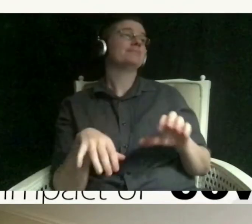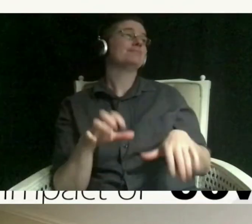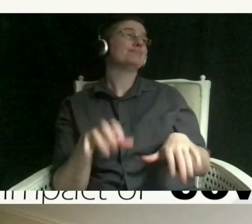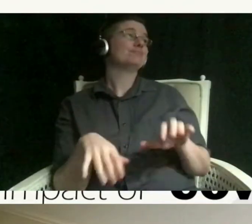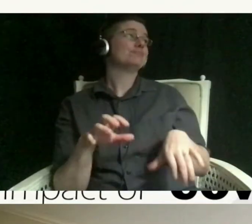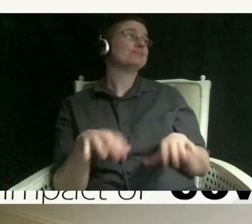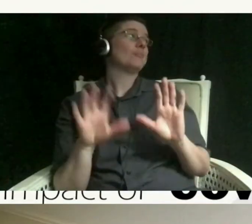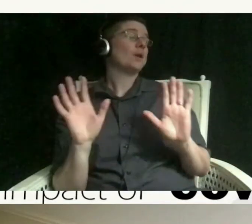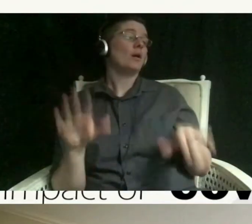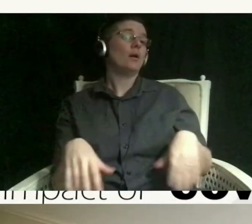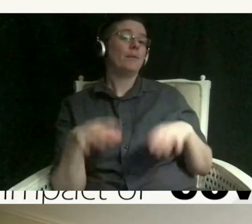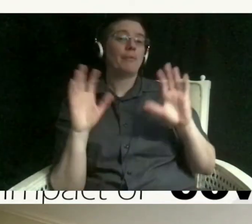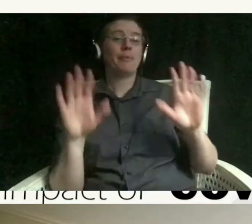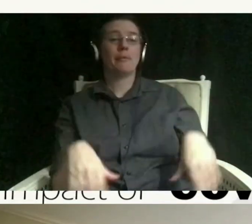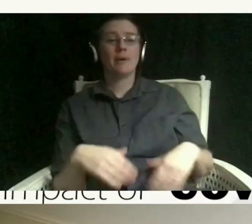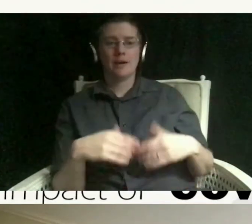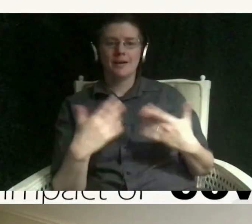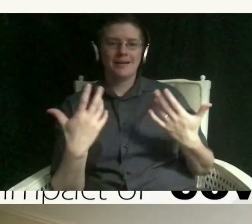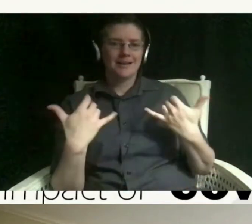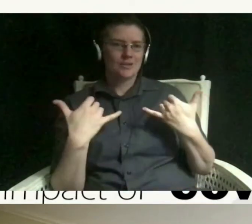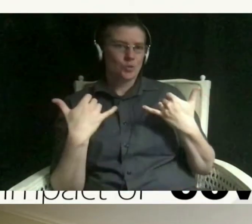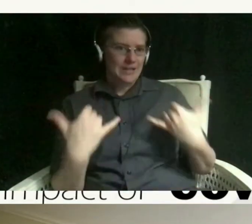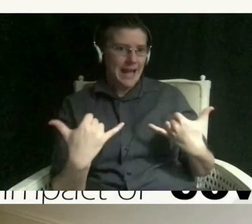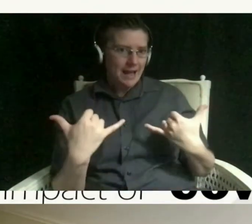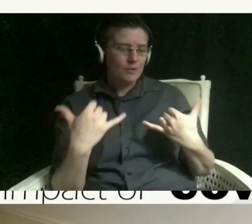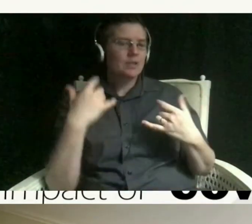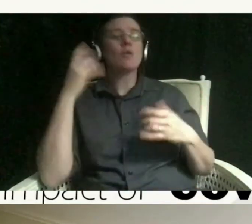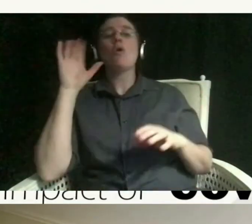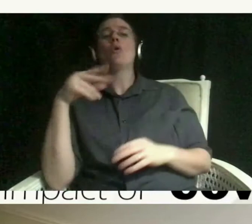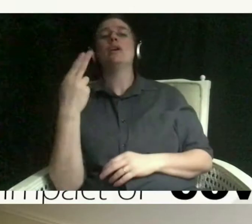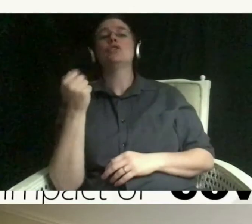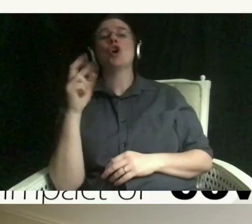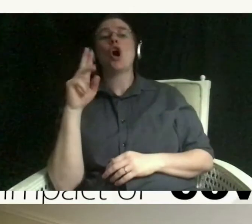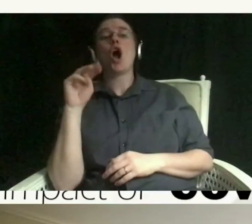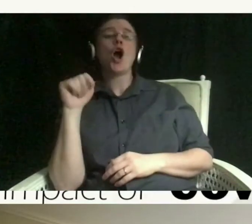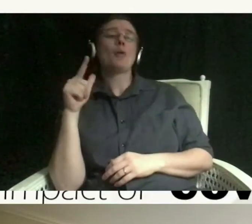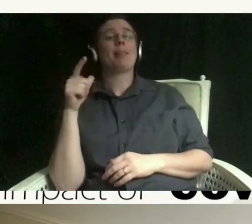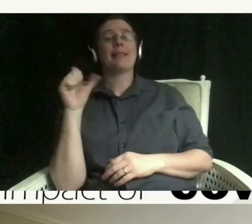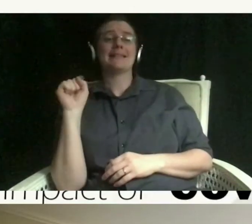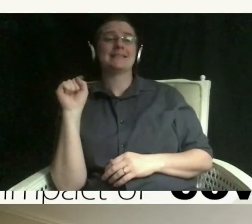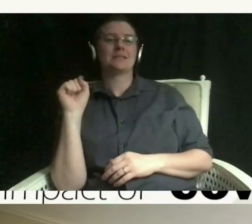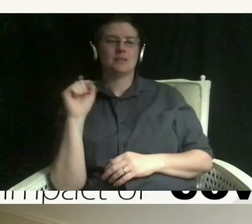it's still hold harmless but now educators are going no you've got to do the work why are you